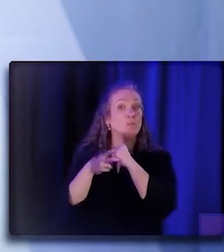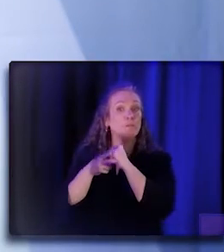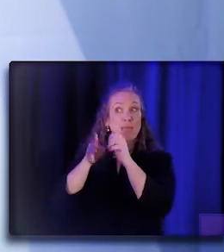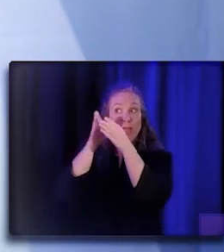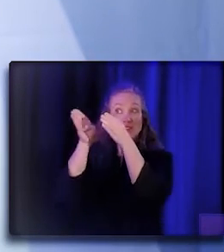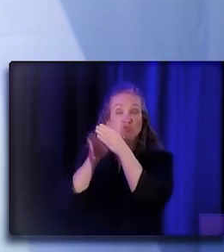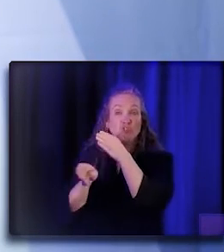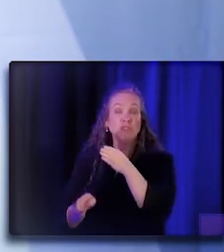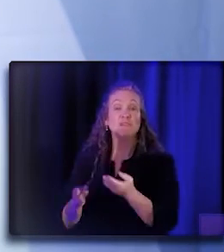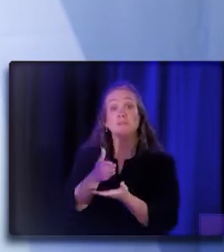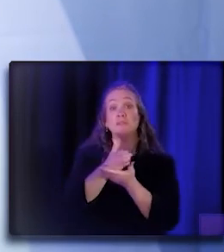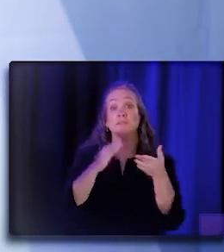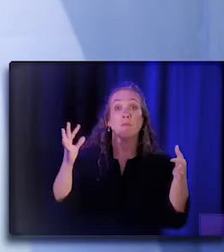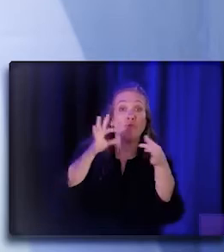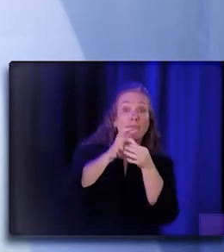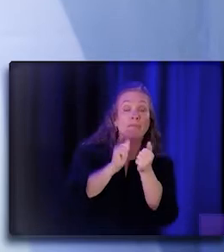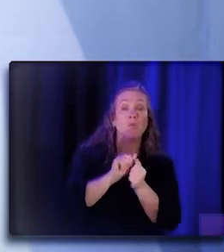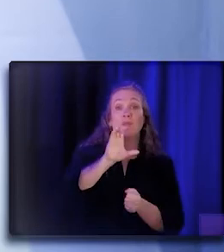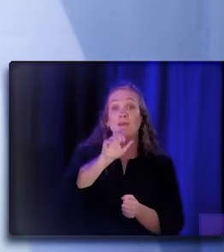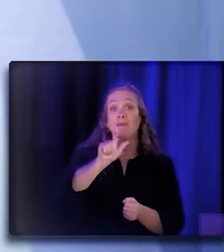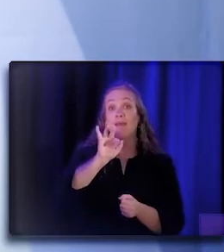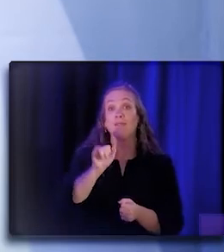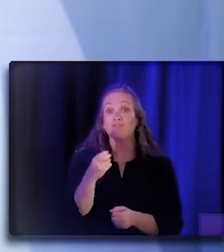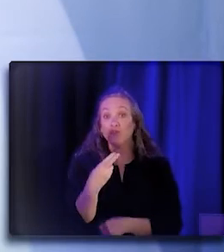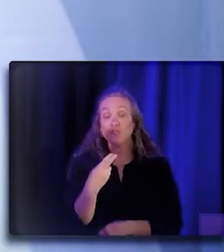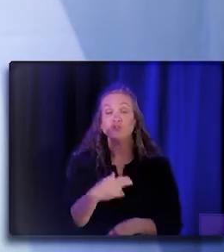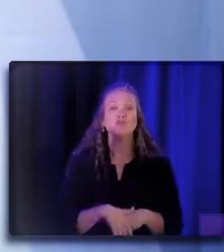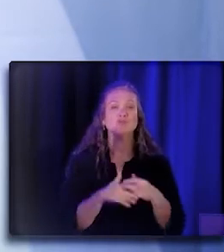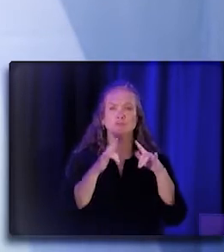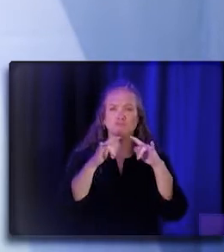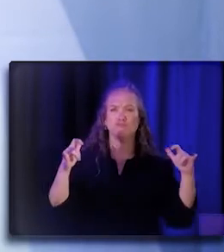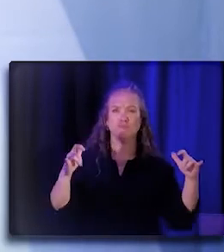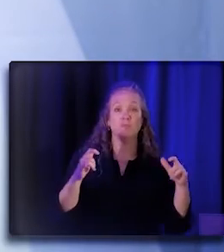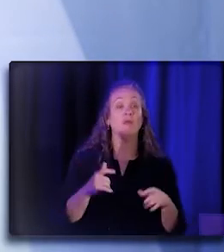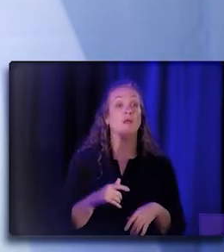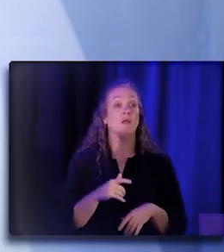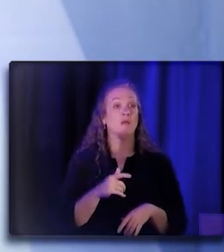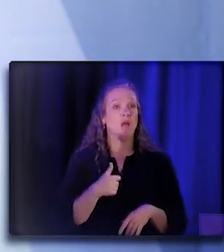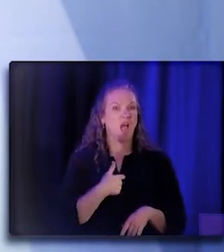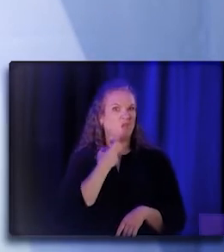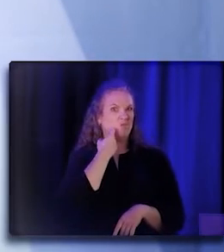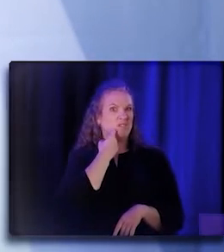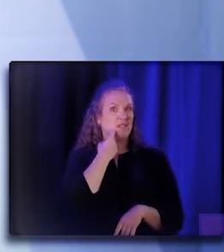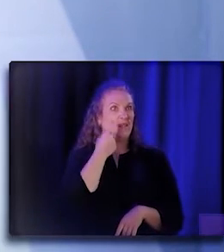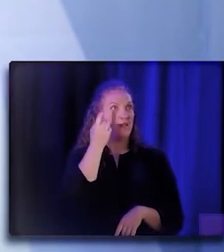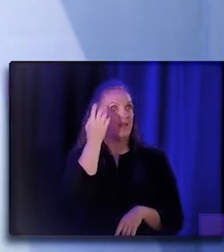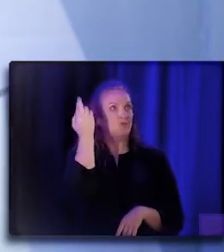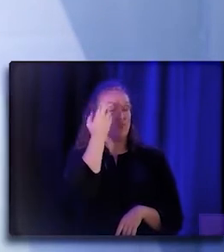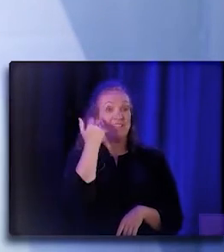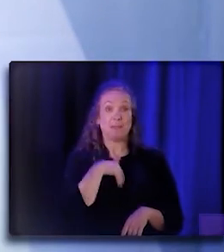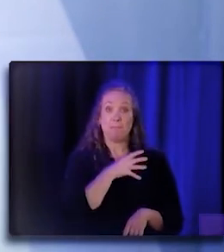with CalFresh, medication assistance. And I realized recently, actually, my mom and my Lola in the Philippines